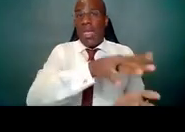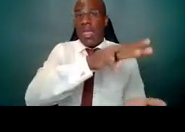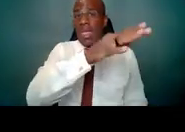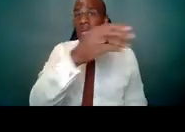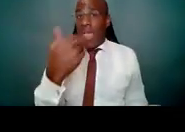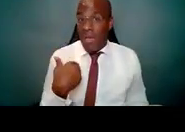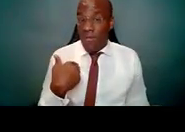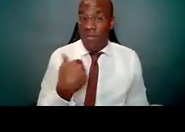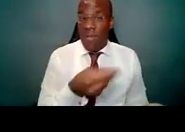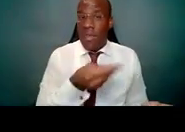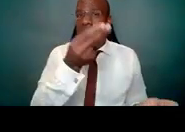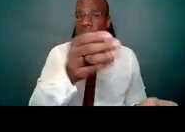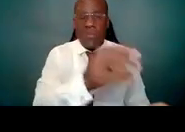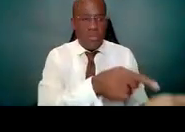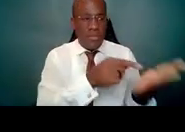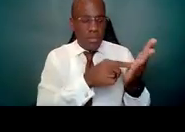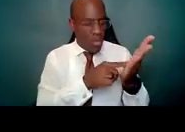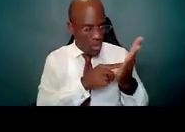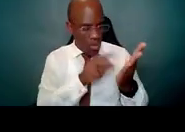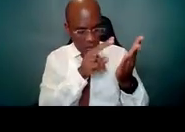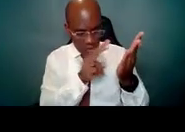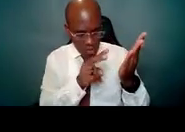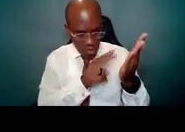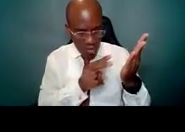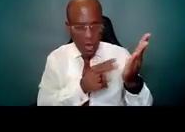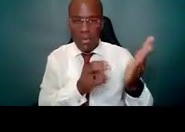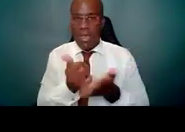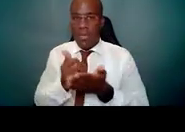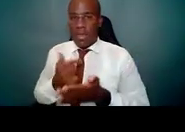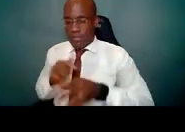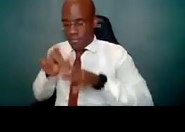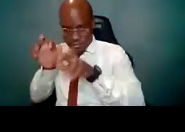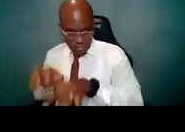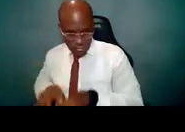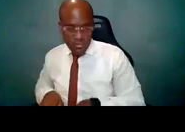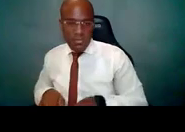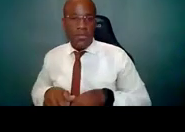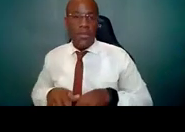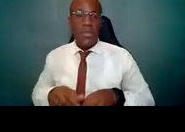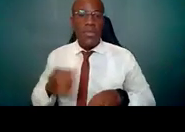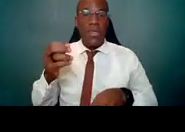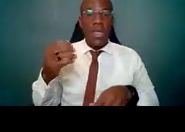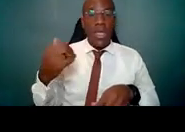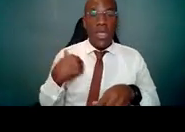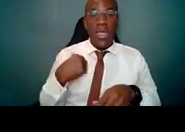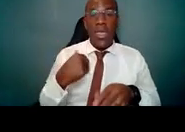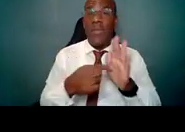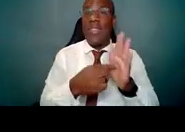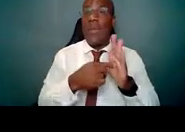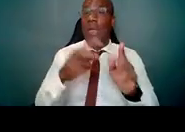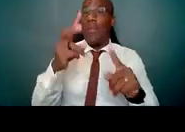If you want to start off with the links below, I've included links for sample applications and reviewer critiques to get you started.